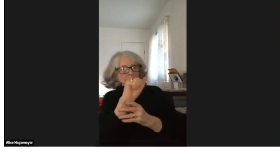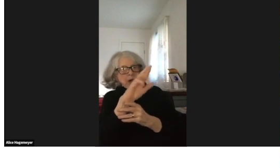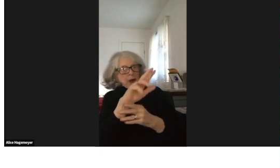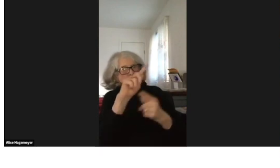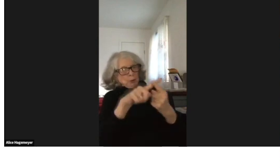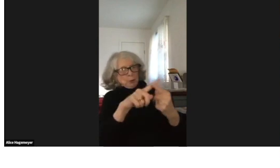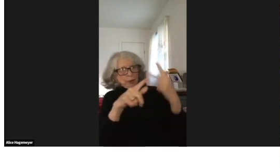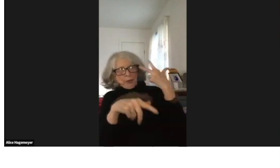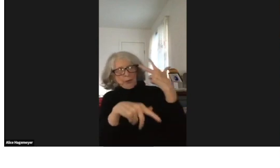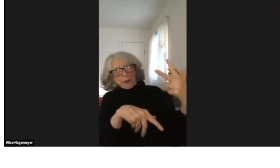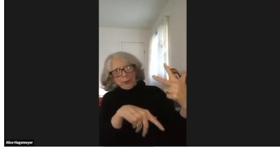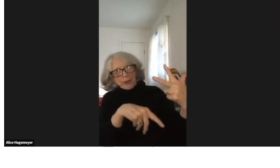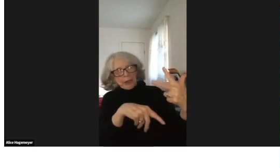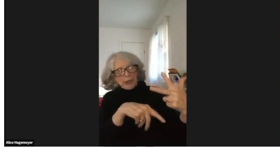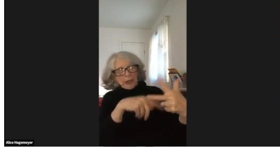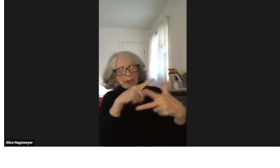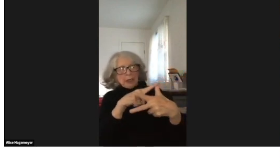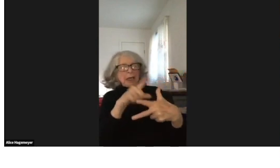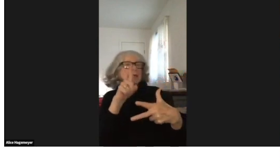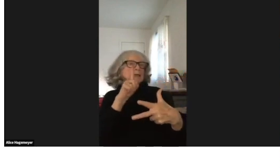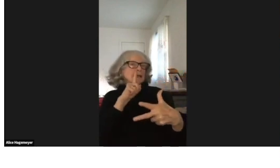That was huge respect.